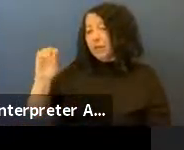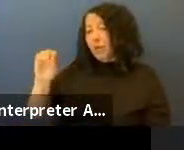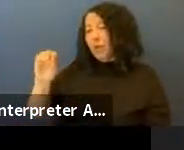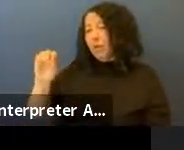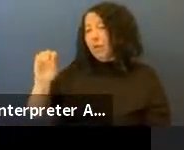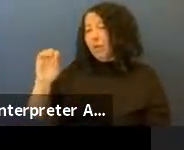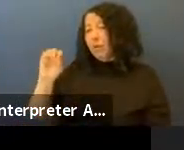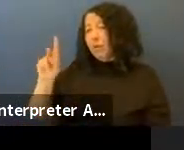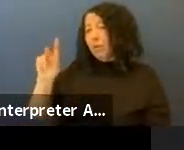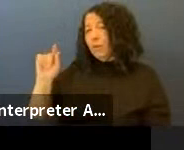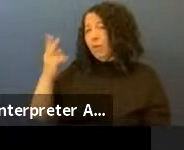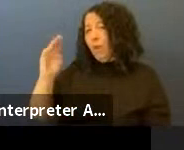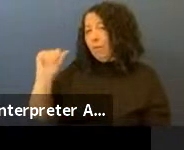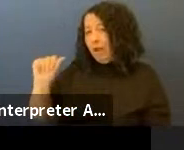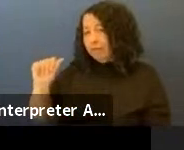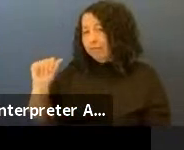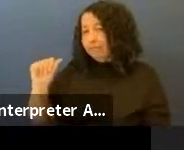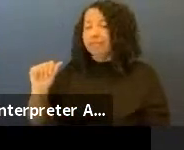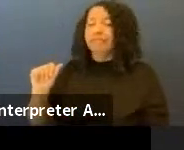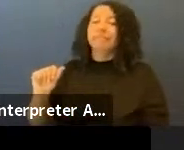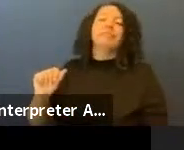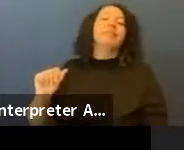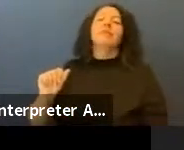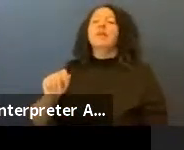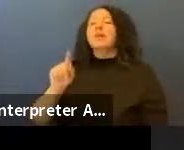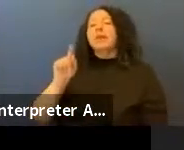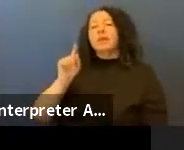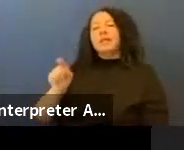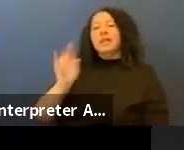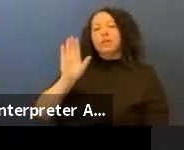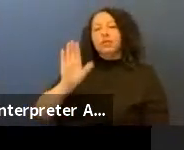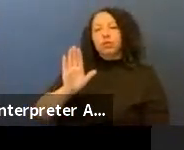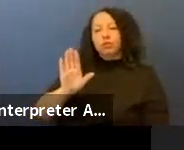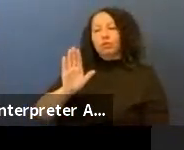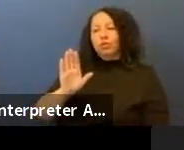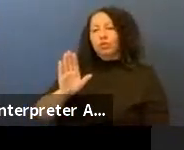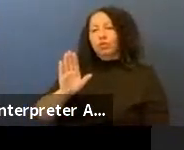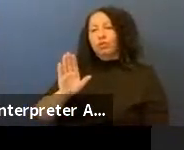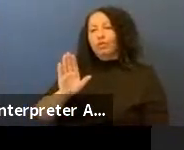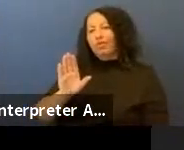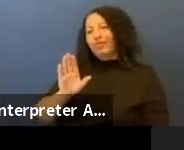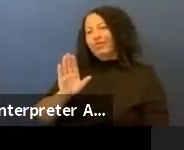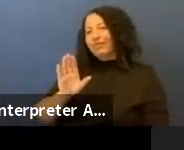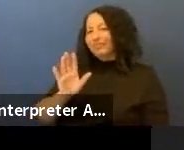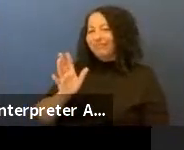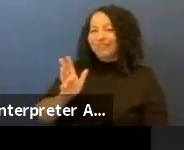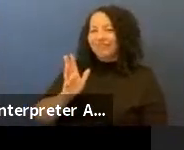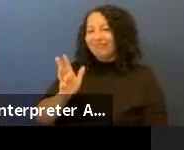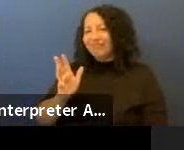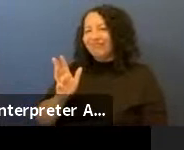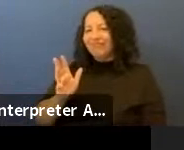and this is her sly way of being performative